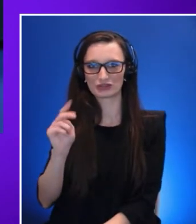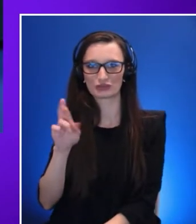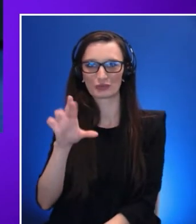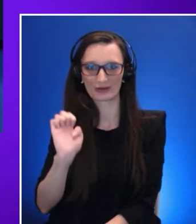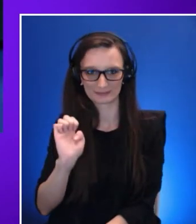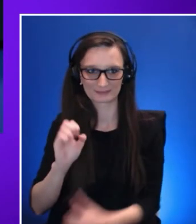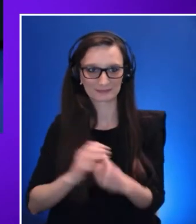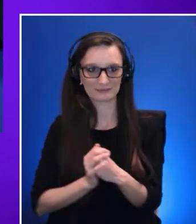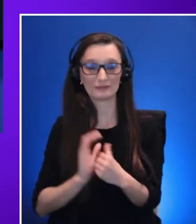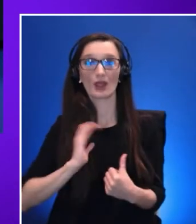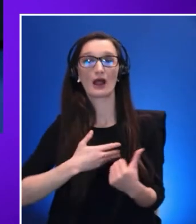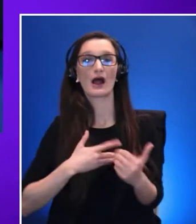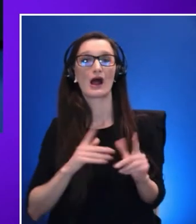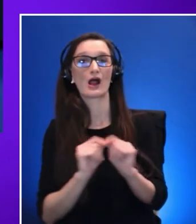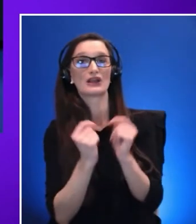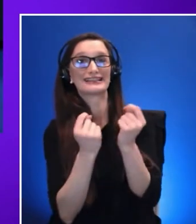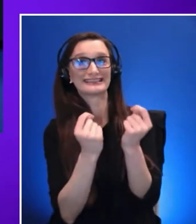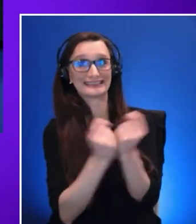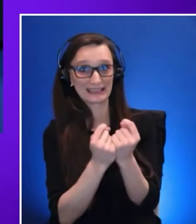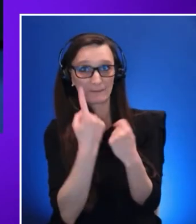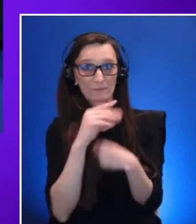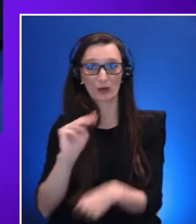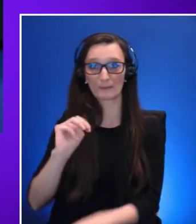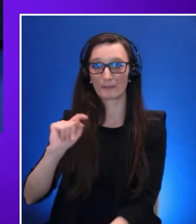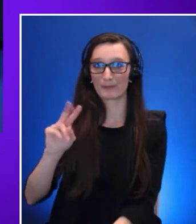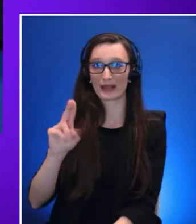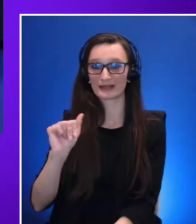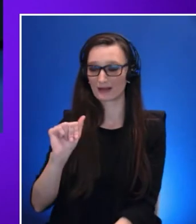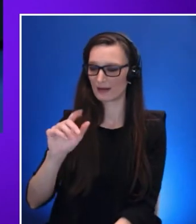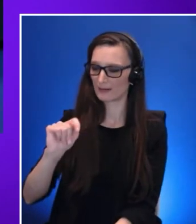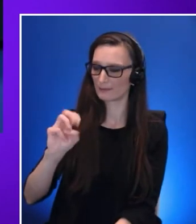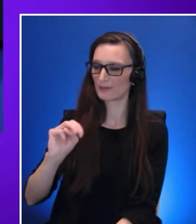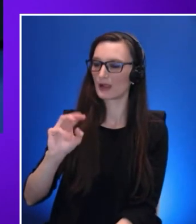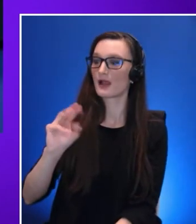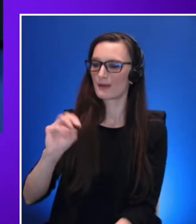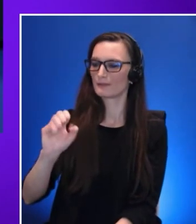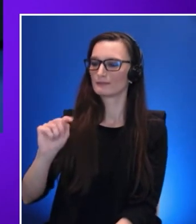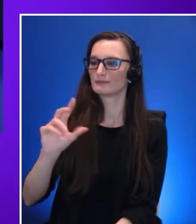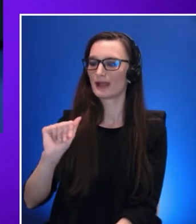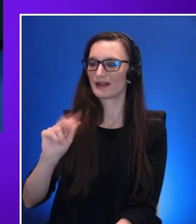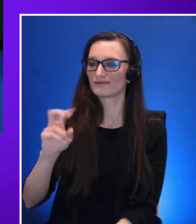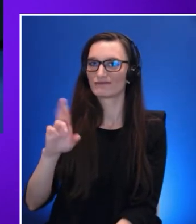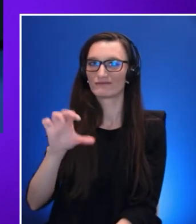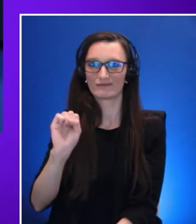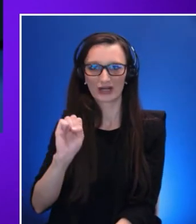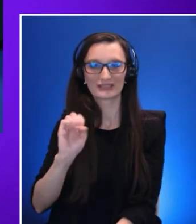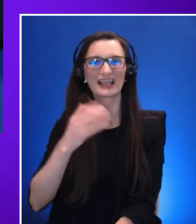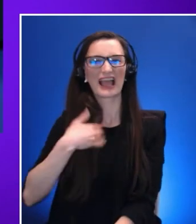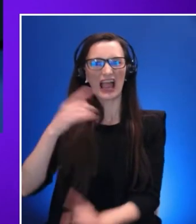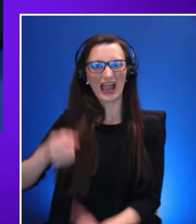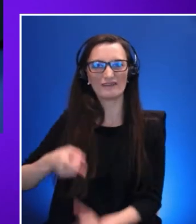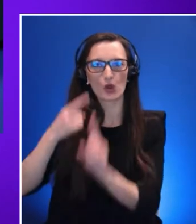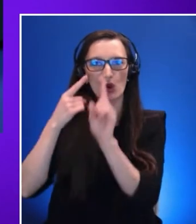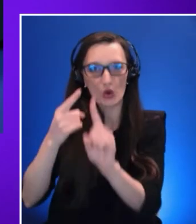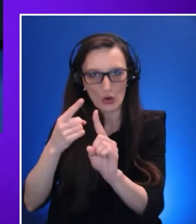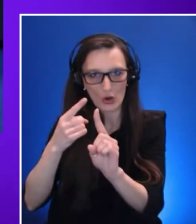is a dedicated team created with the goal of ensuring that accessibility, equitable